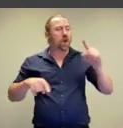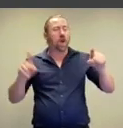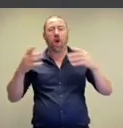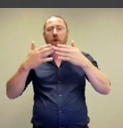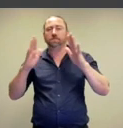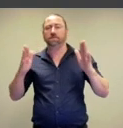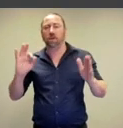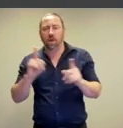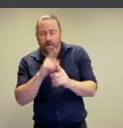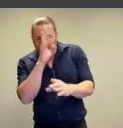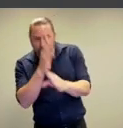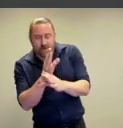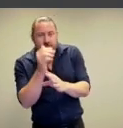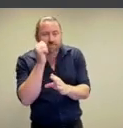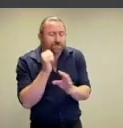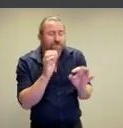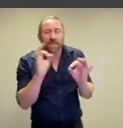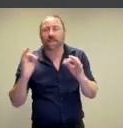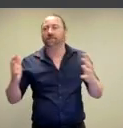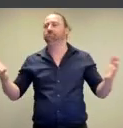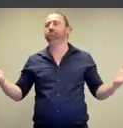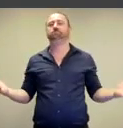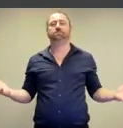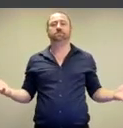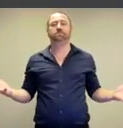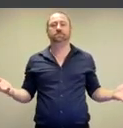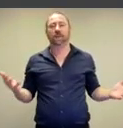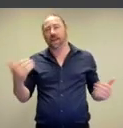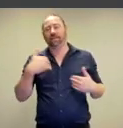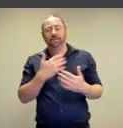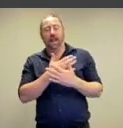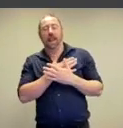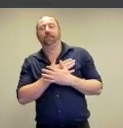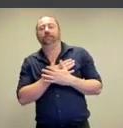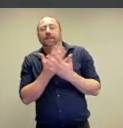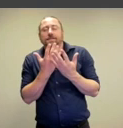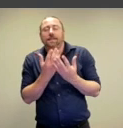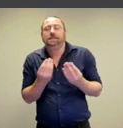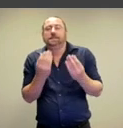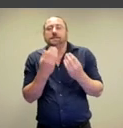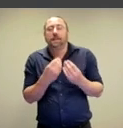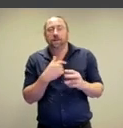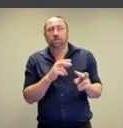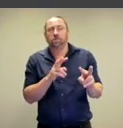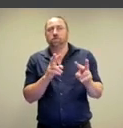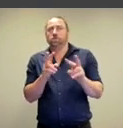open and disarmed.